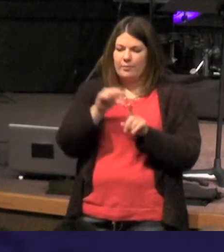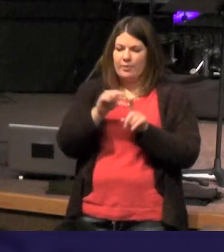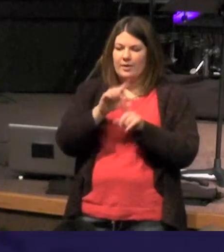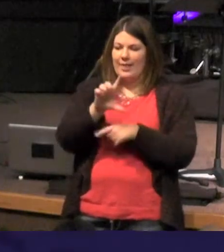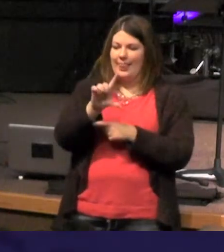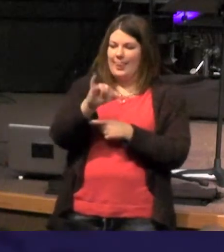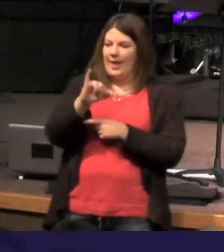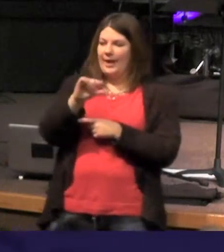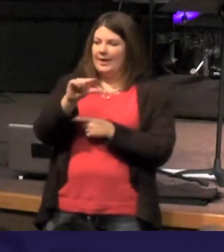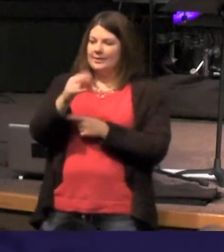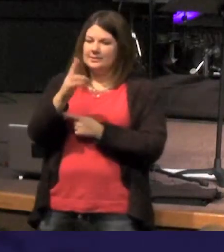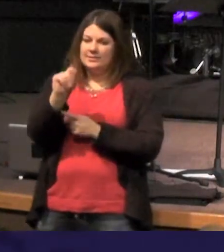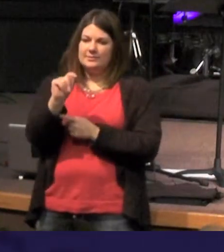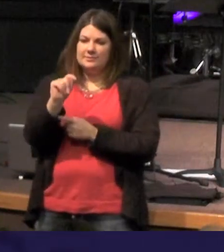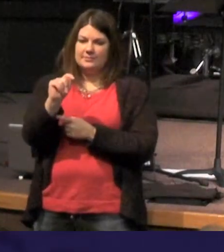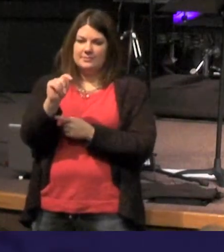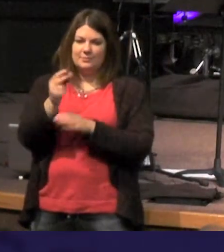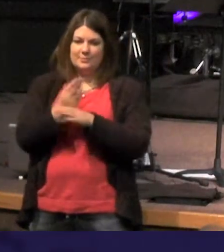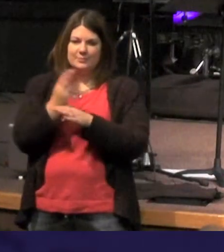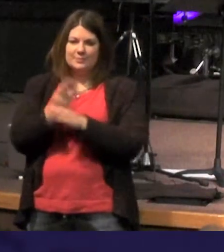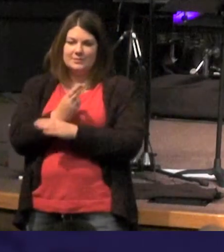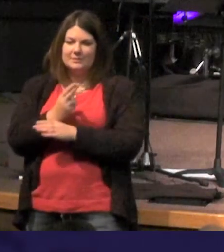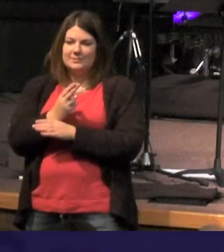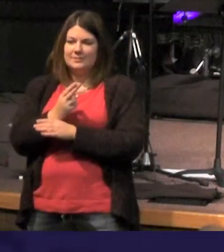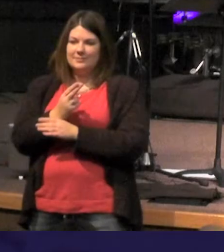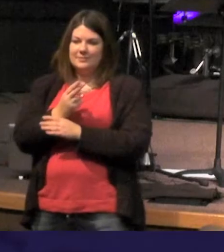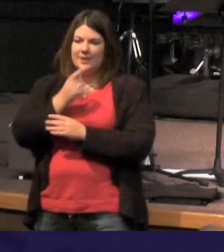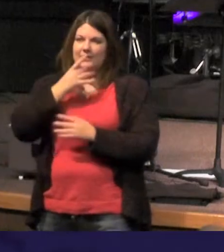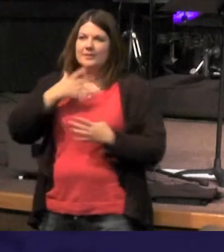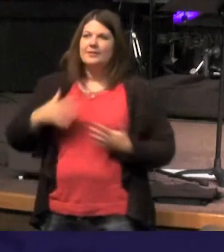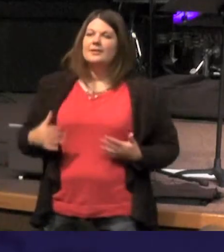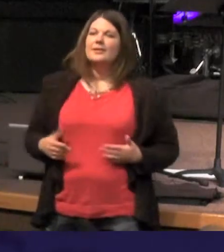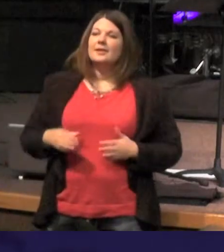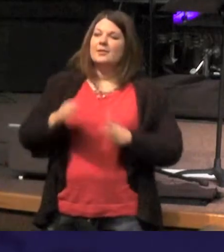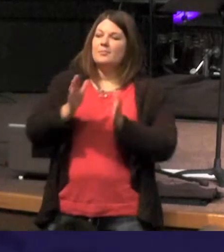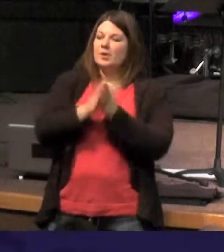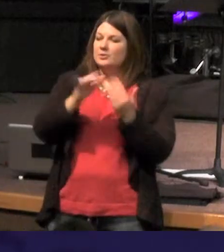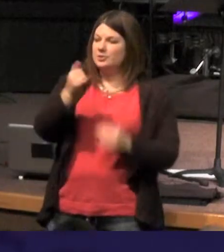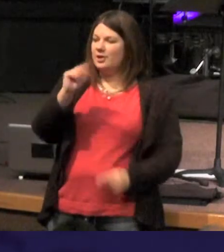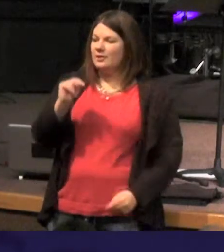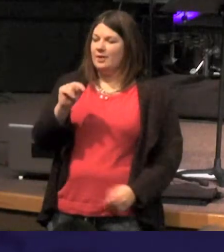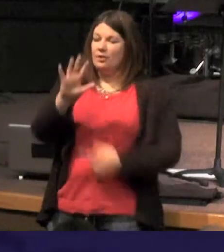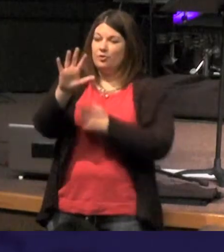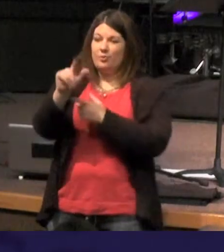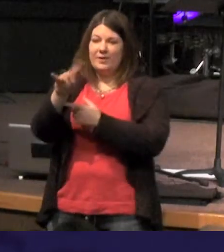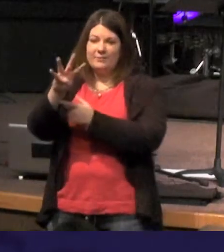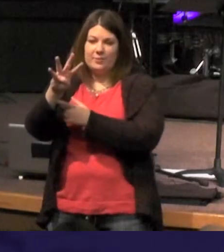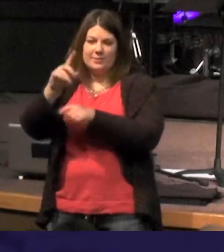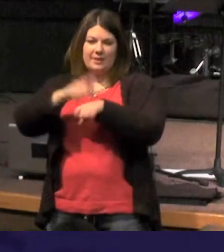is used - and in the book of John you find it twenty four times